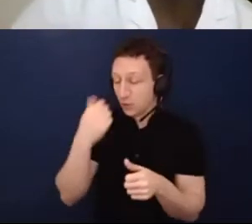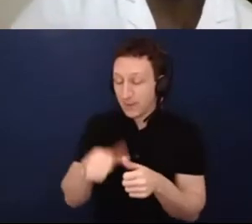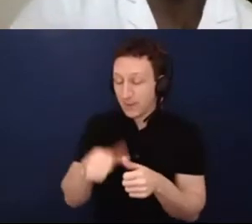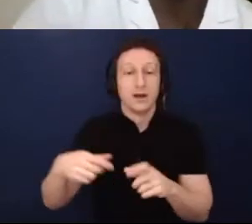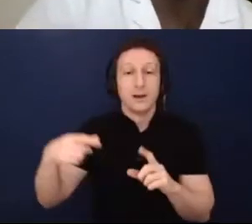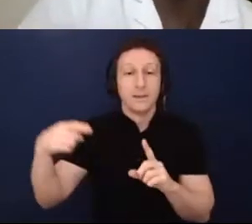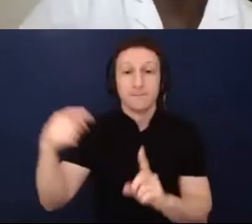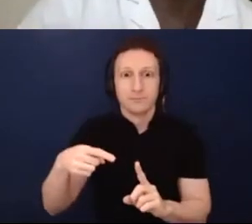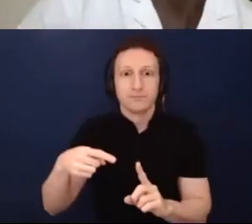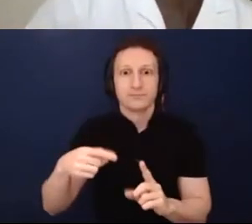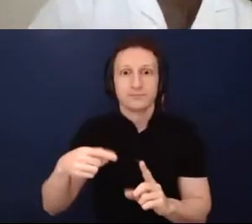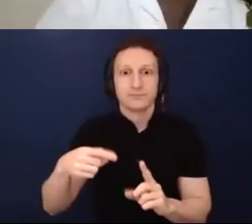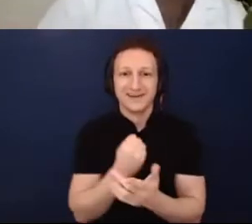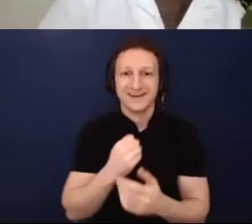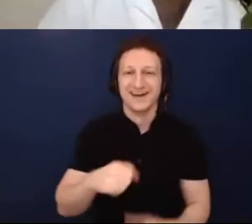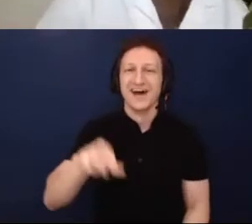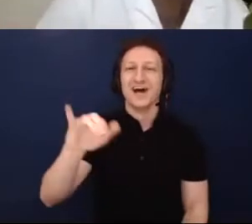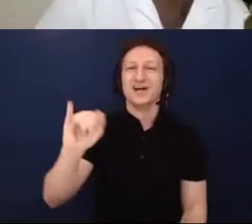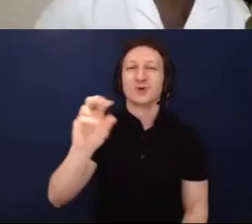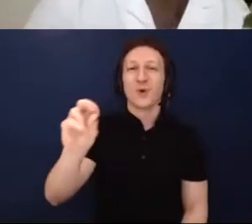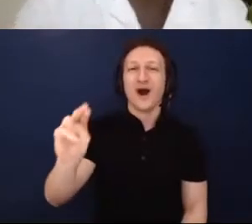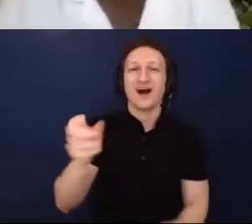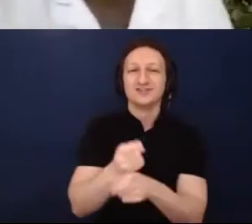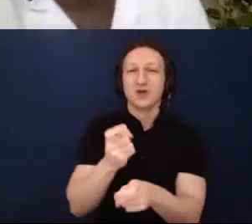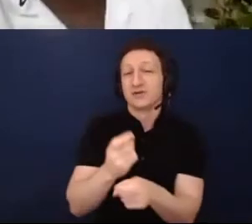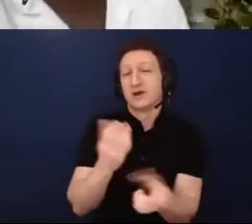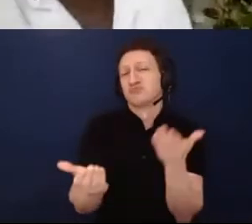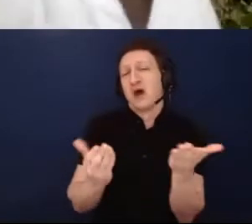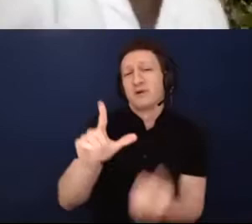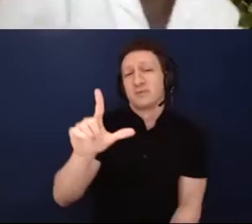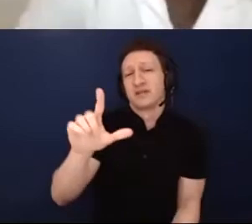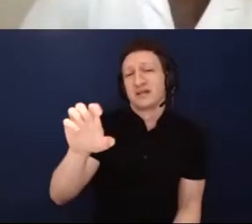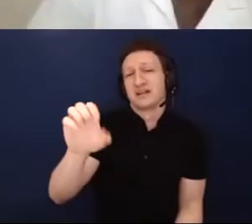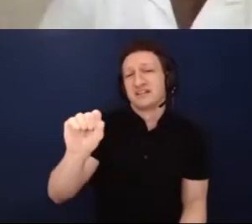It's always Les Mis. I'm kidding.